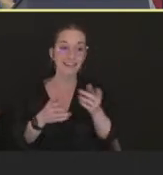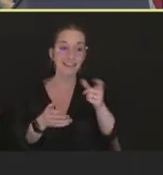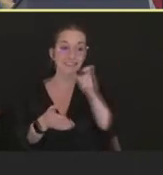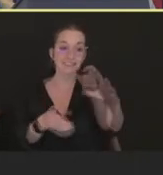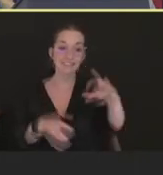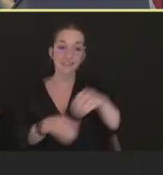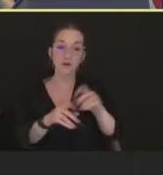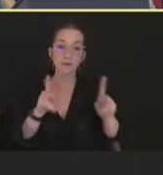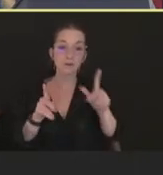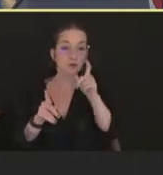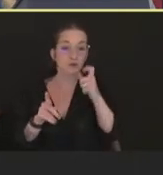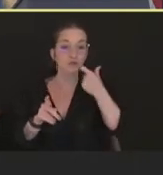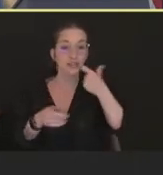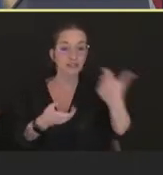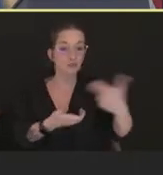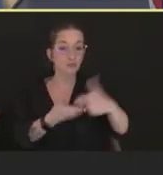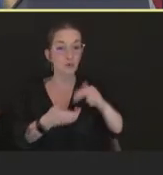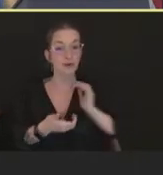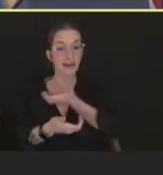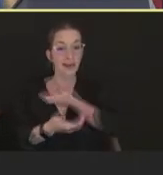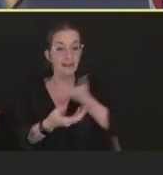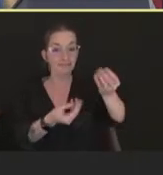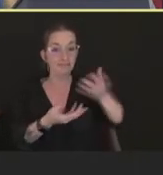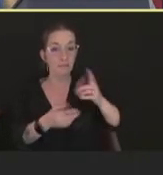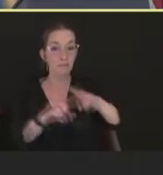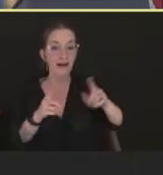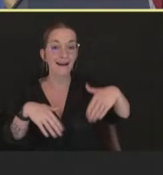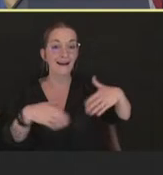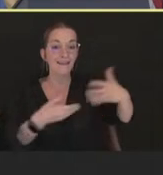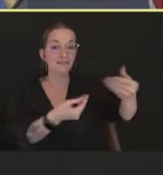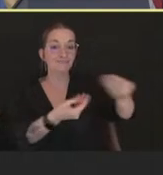have been distributed through our federal entities, which includes the Indian Health